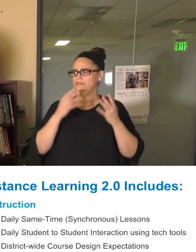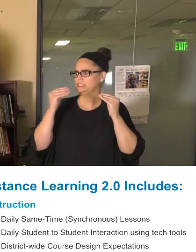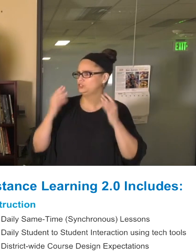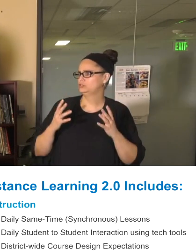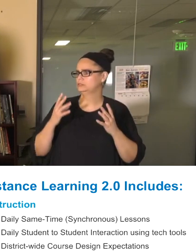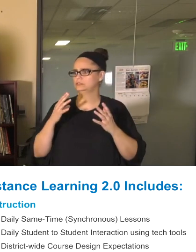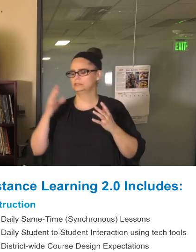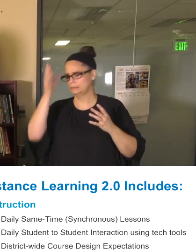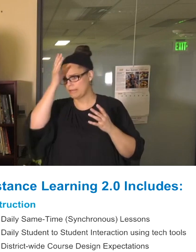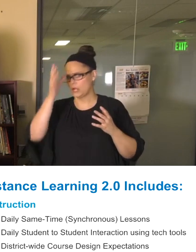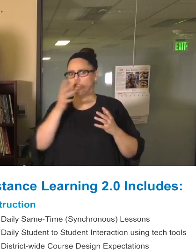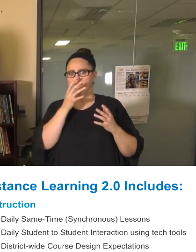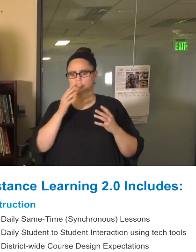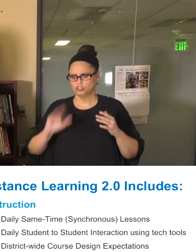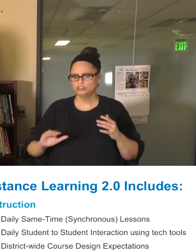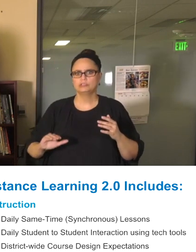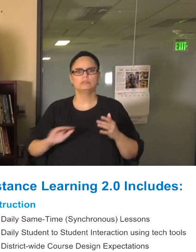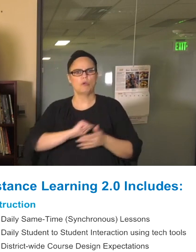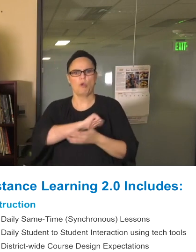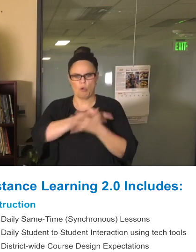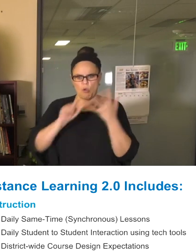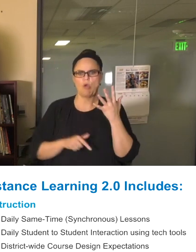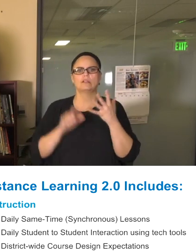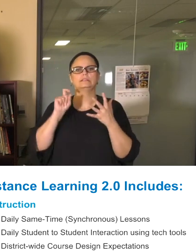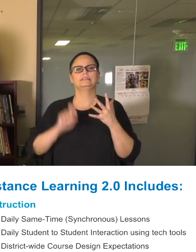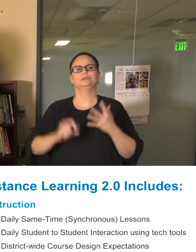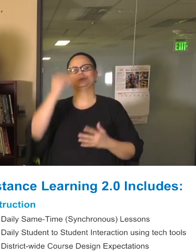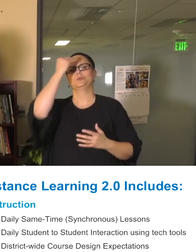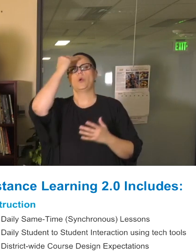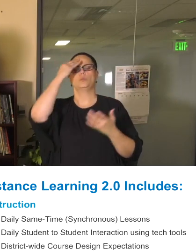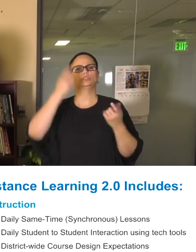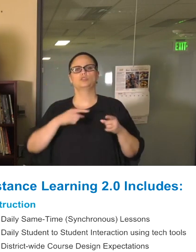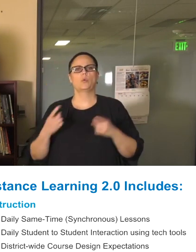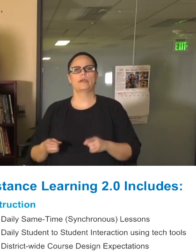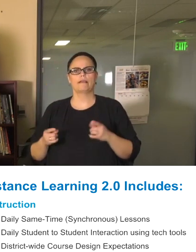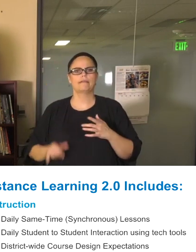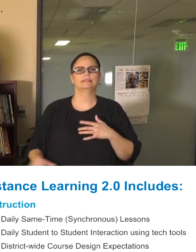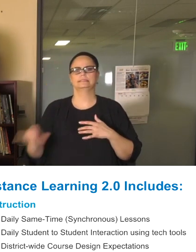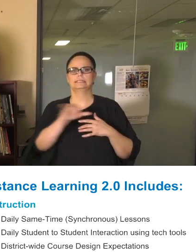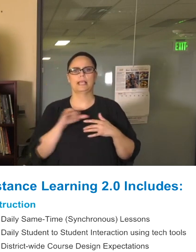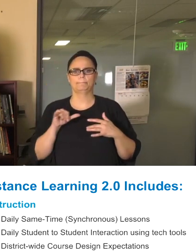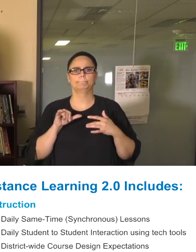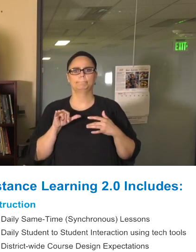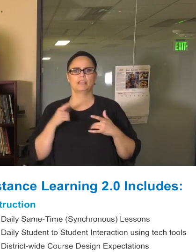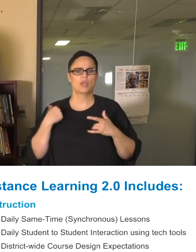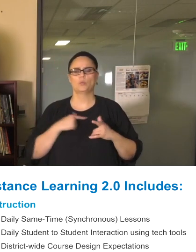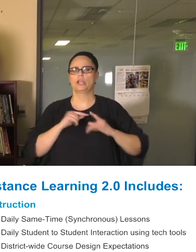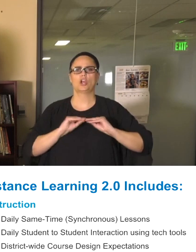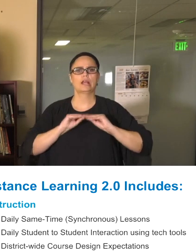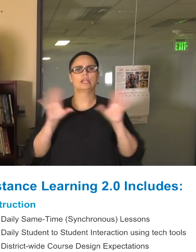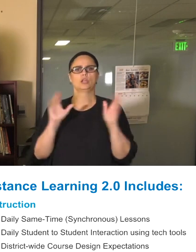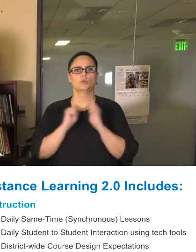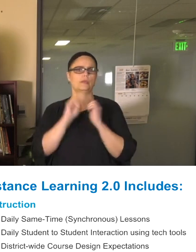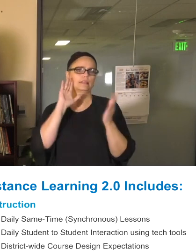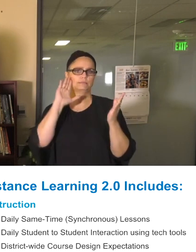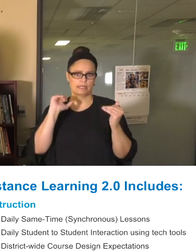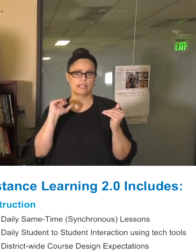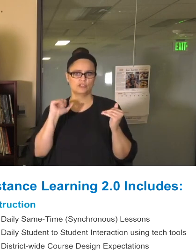what the expectations are. And we want to make sure that we're starting from day one having clear expectations with everyone, so we can communicate